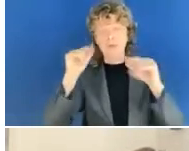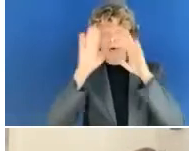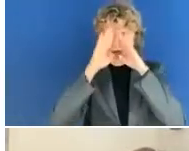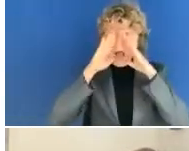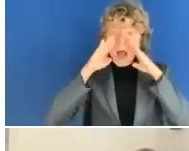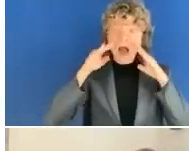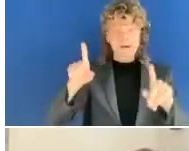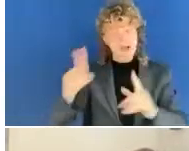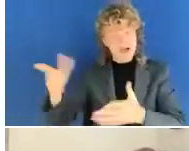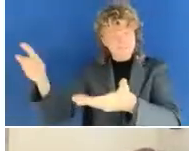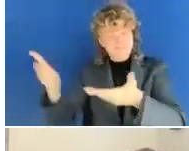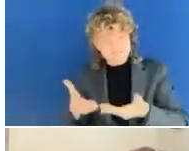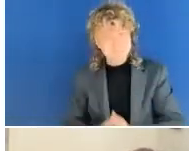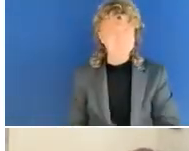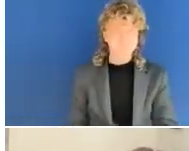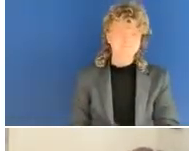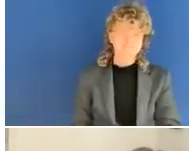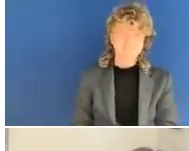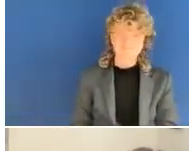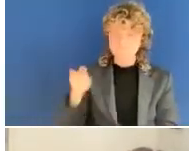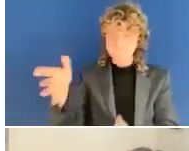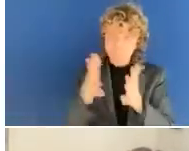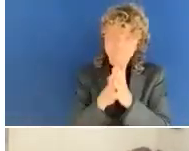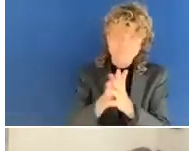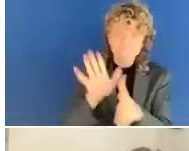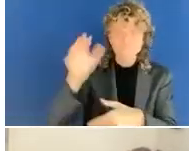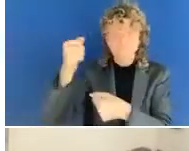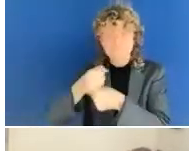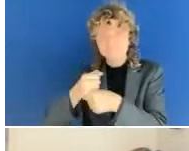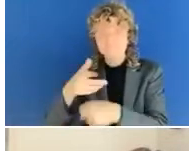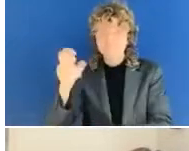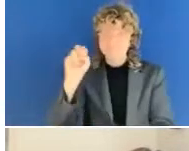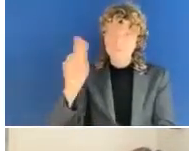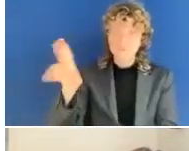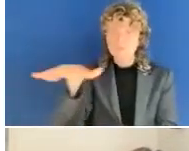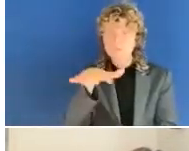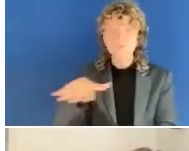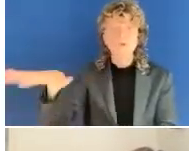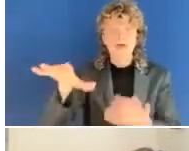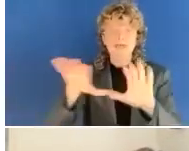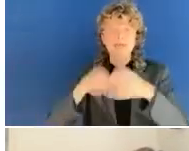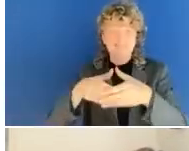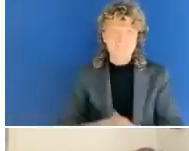Absolutely. Thank you Susanna and everyone. Very very happy to be